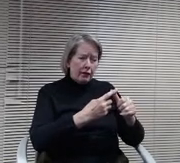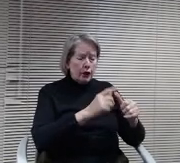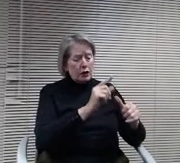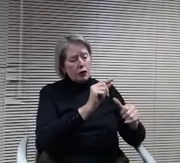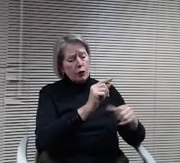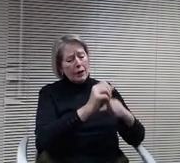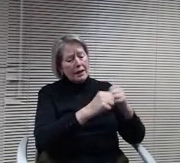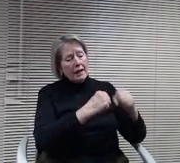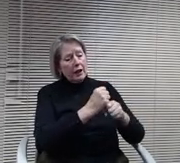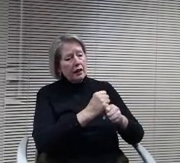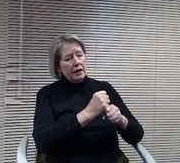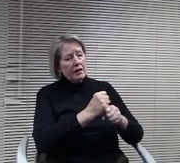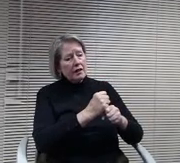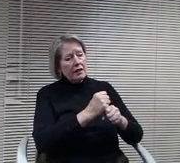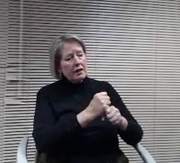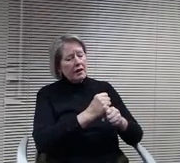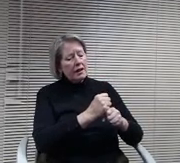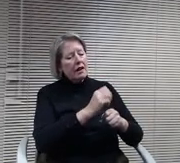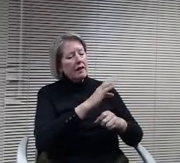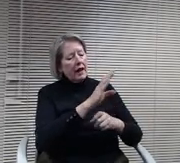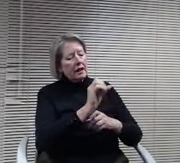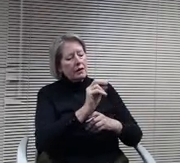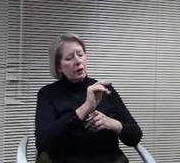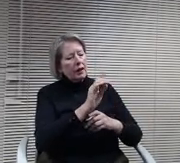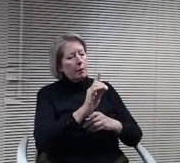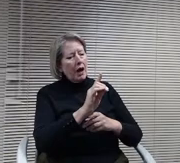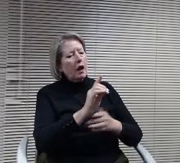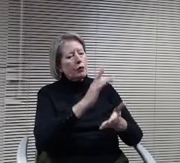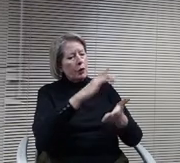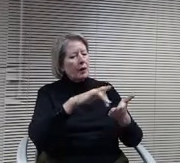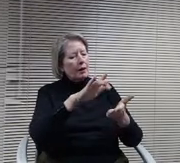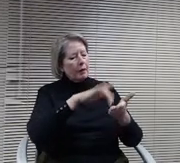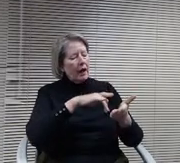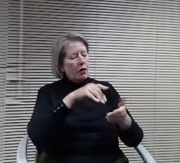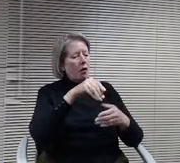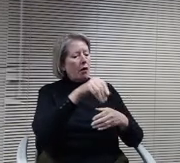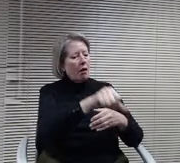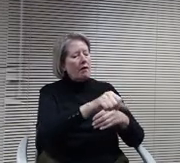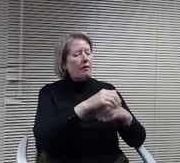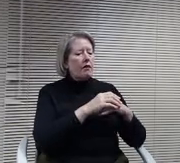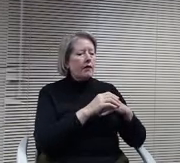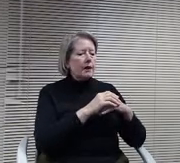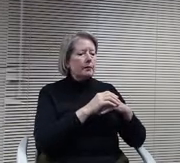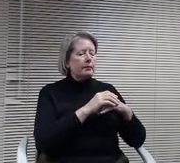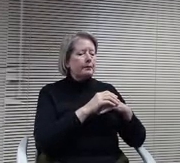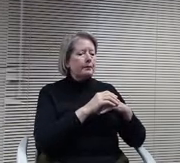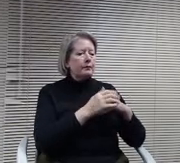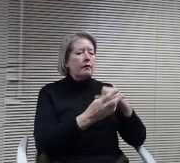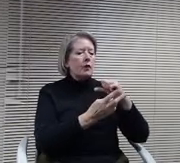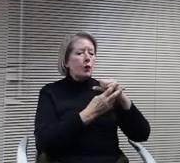the bond payment would be. We would basically be saving about 51% of those operational